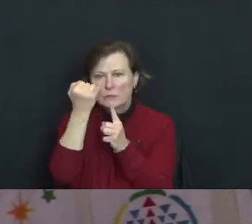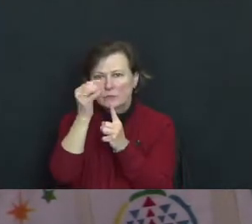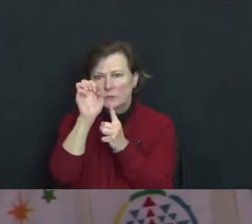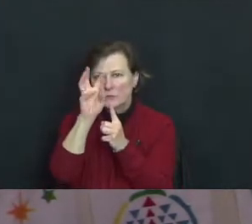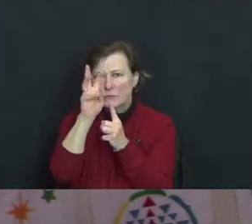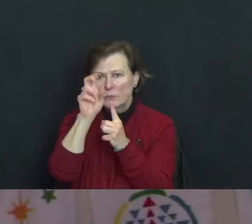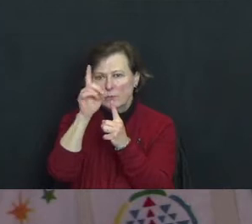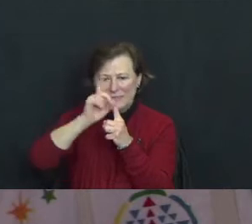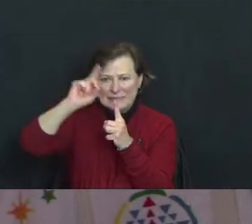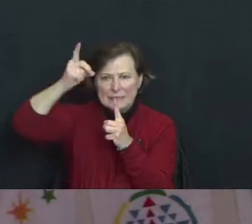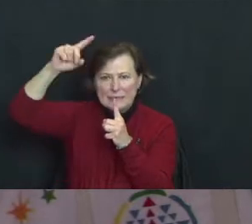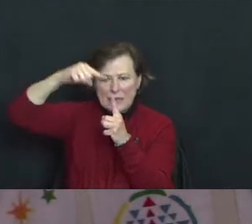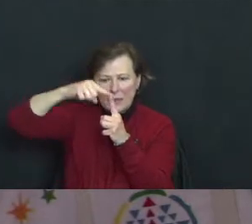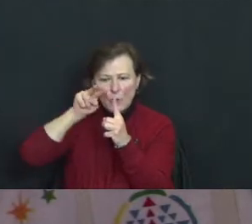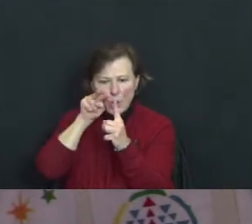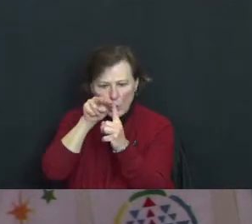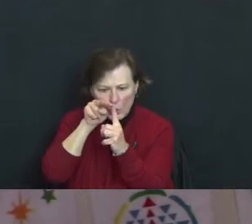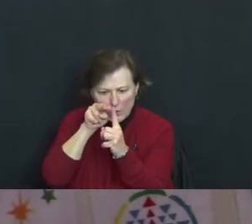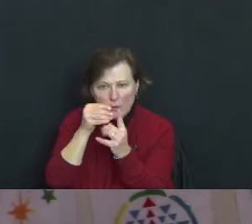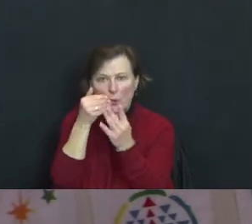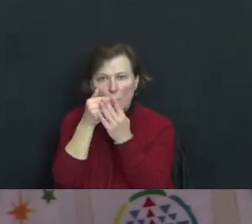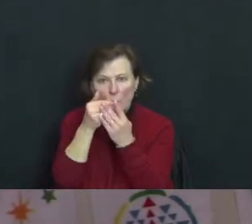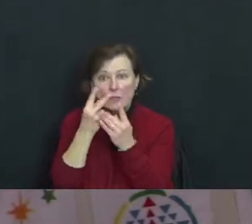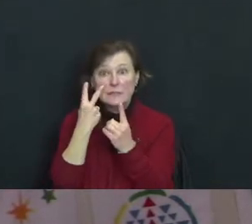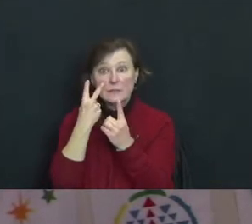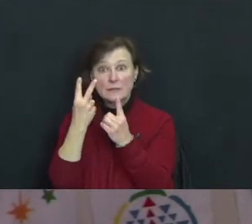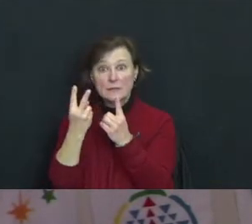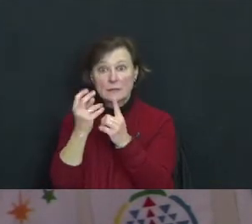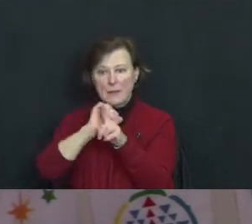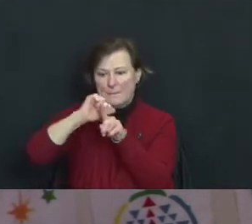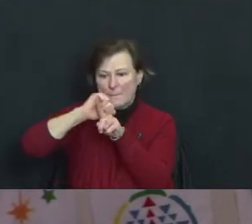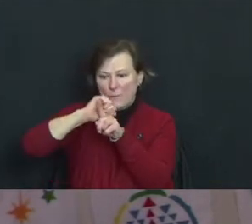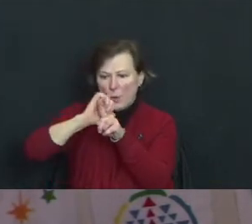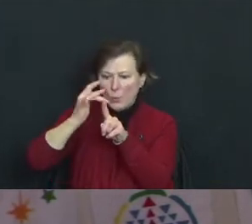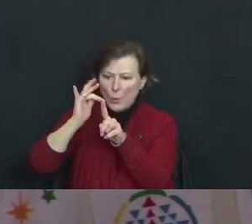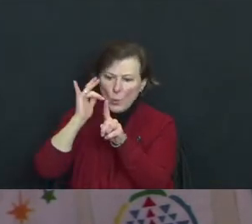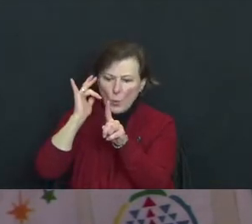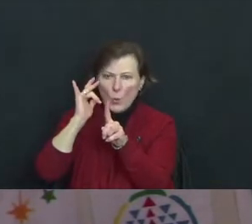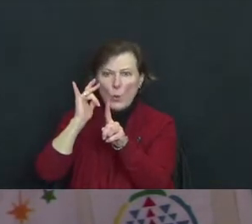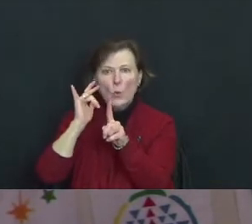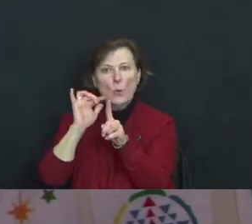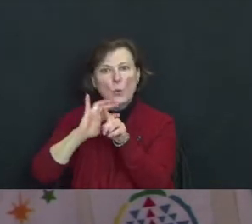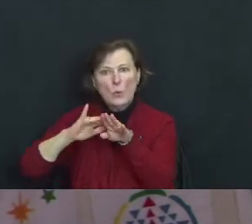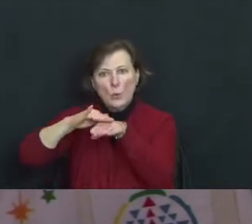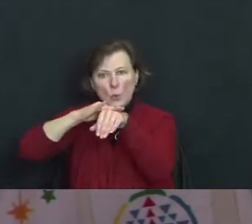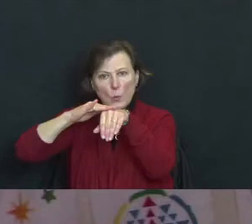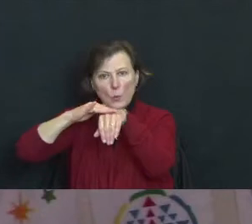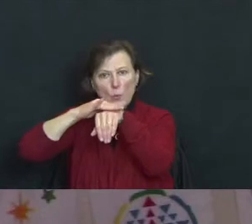Look closely and you will see that the polished surface of the gem reflects all of the other